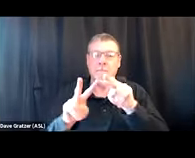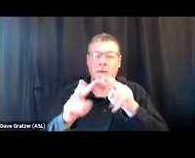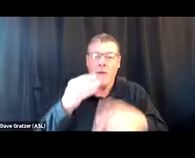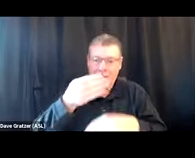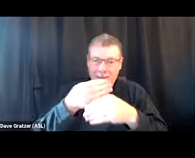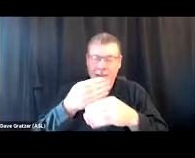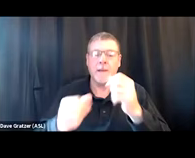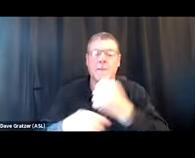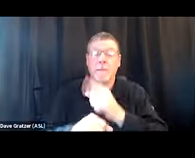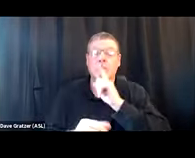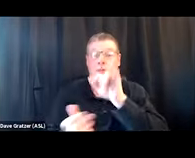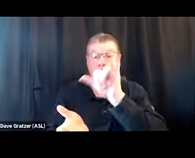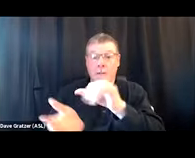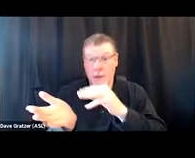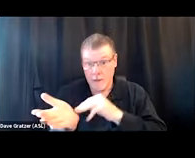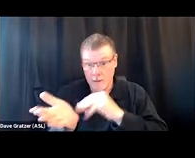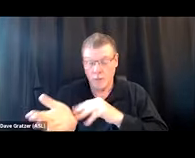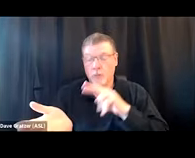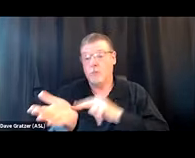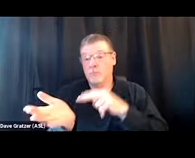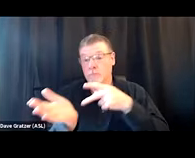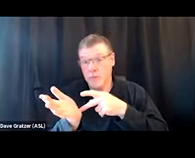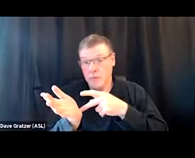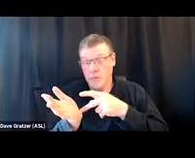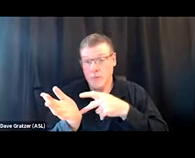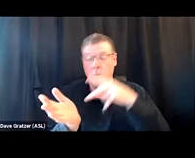that physician, nurse practitioner, or physician's assistant